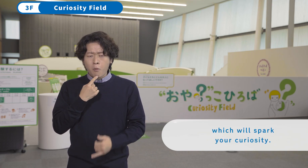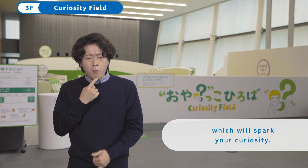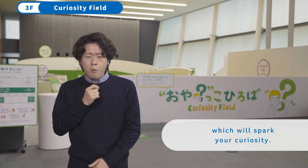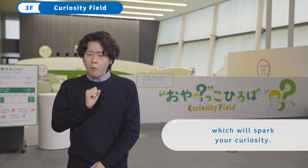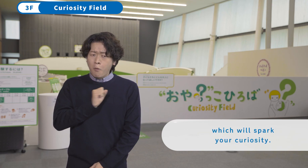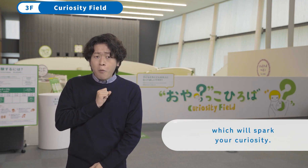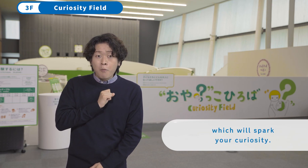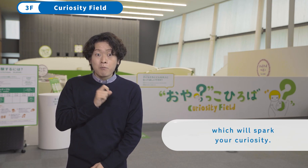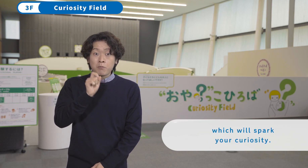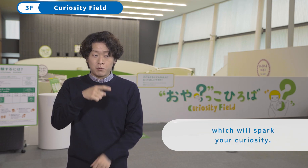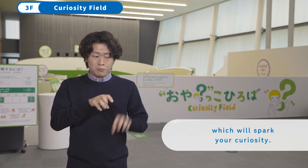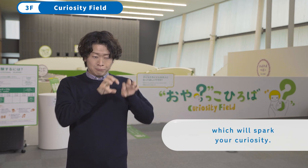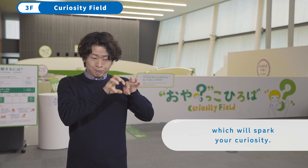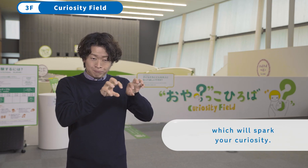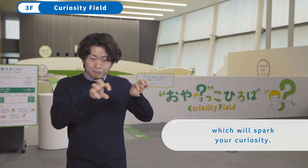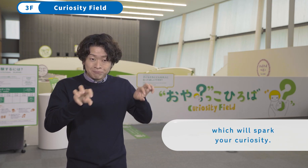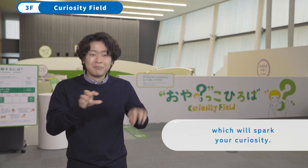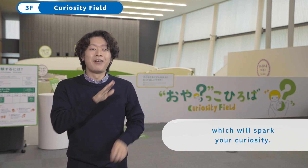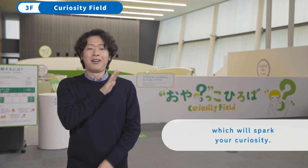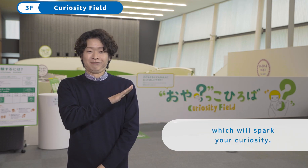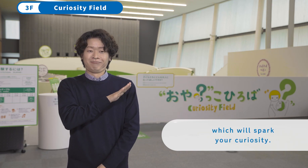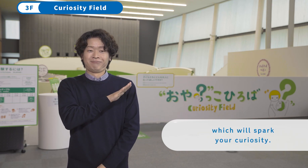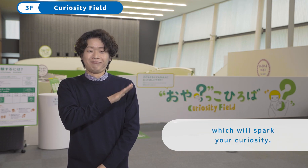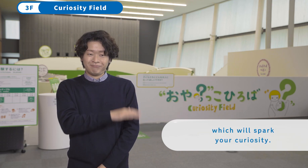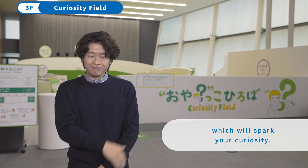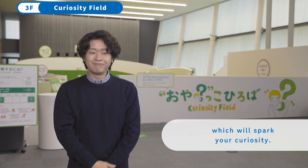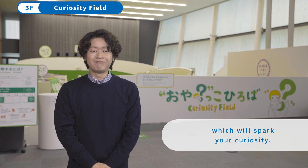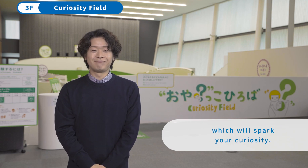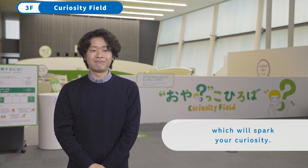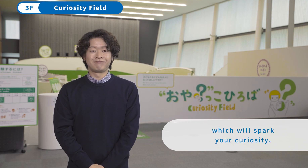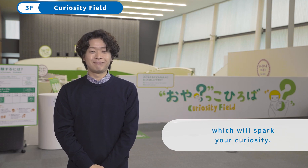which will spark your curiosity.